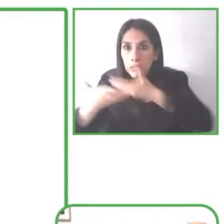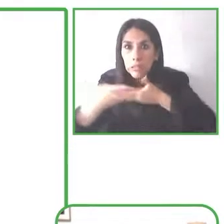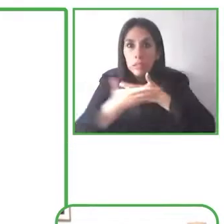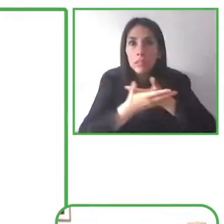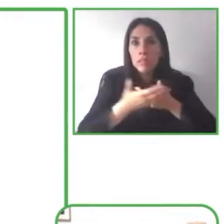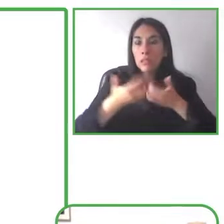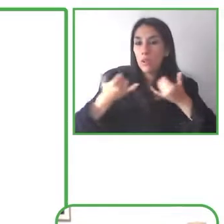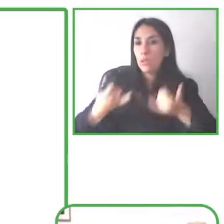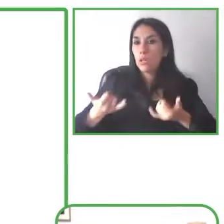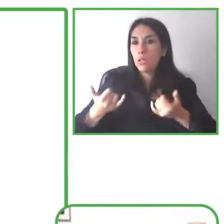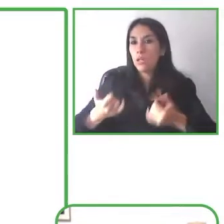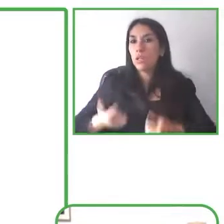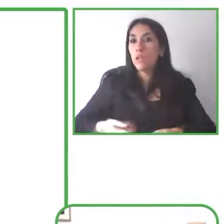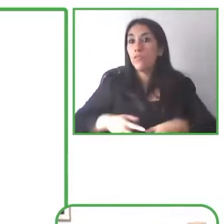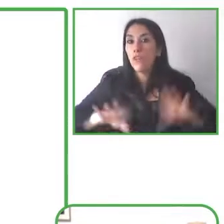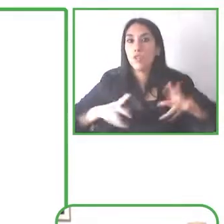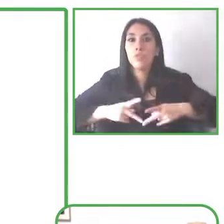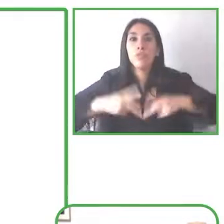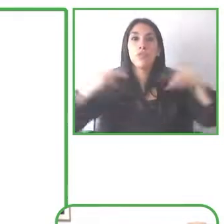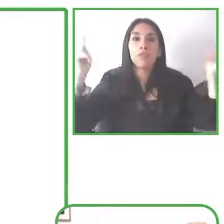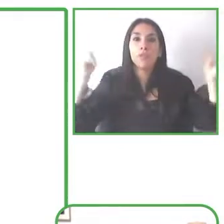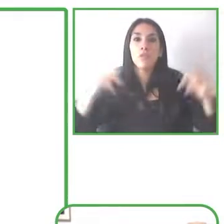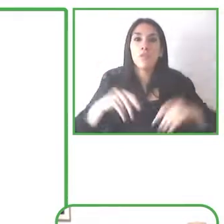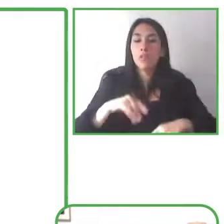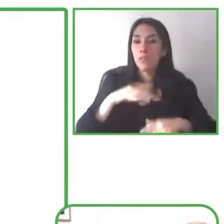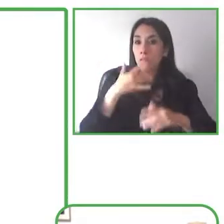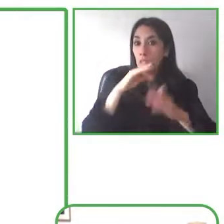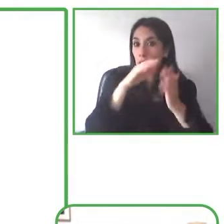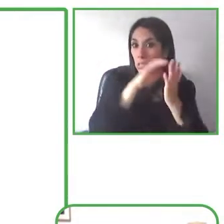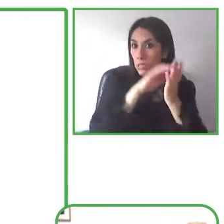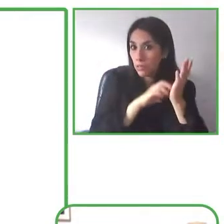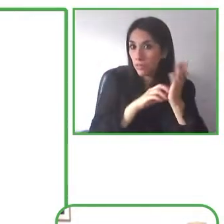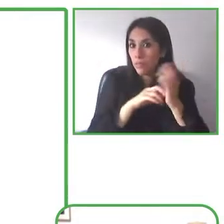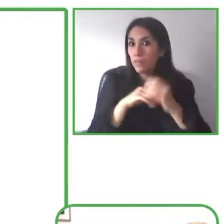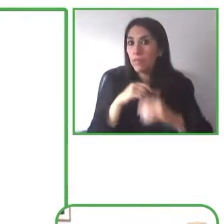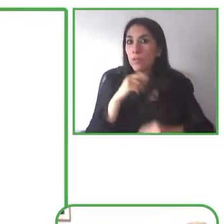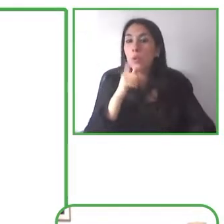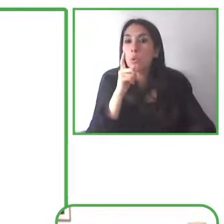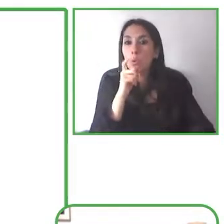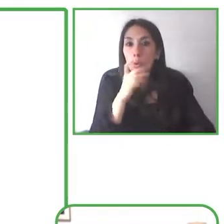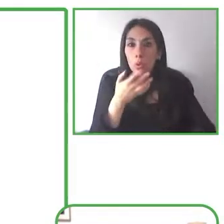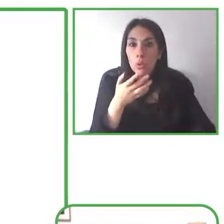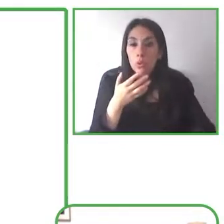currencies so such as Euros and the Indian rupees.